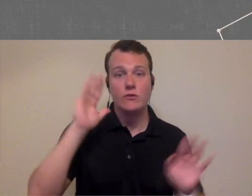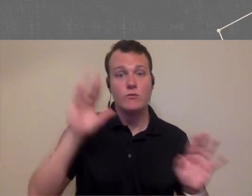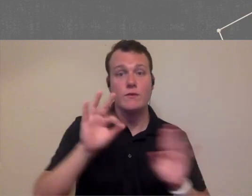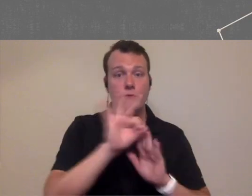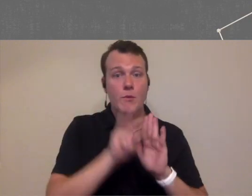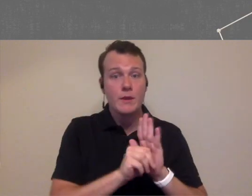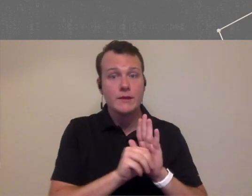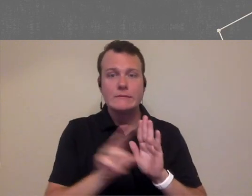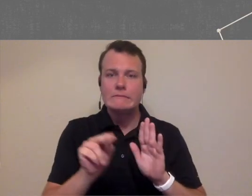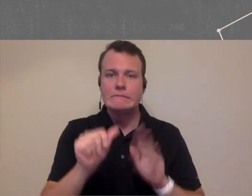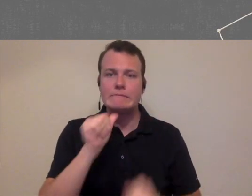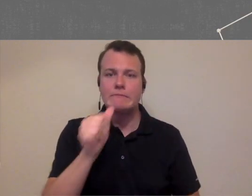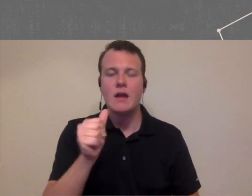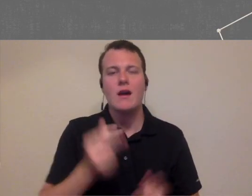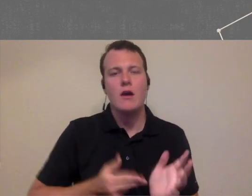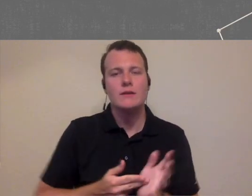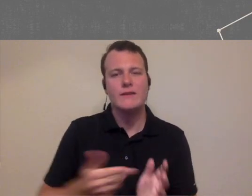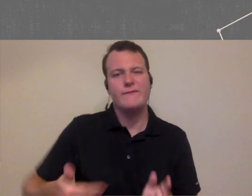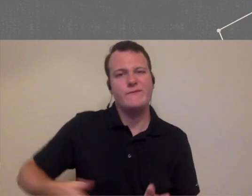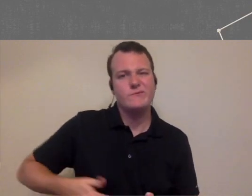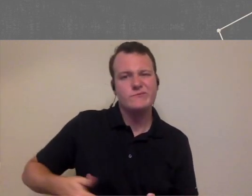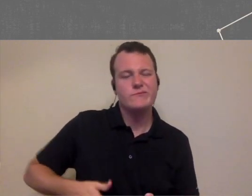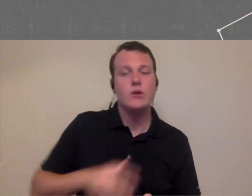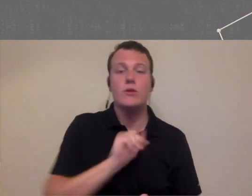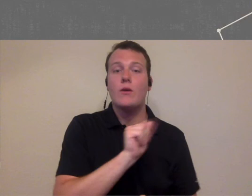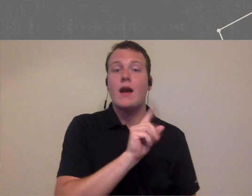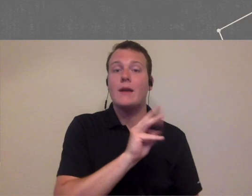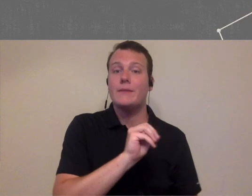it I think you will certainly know it my honestly think your administrative staff